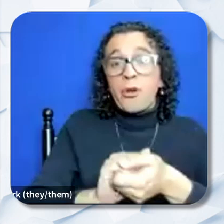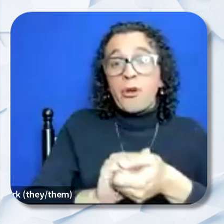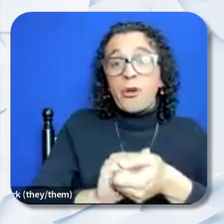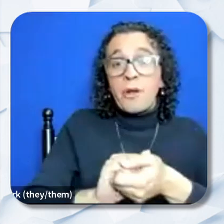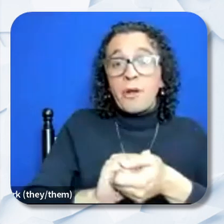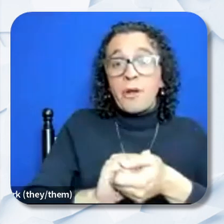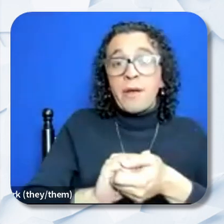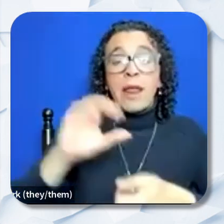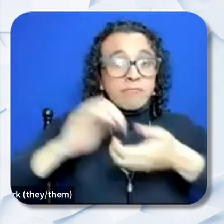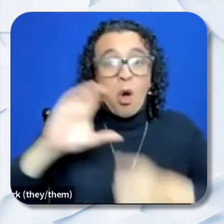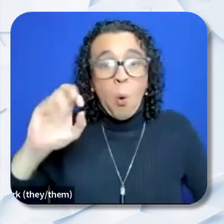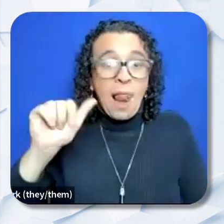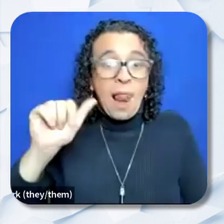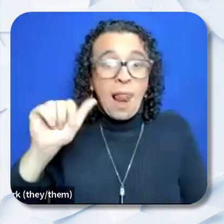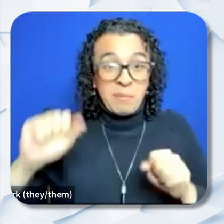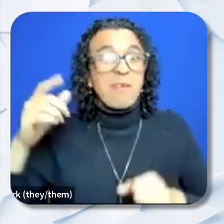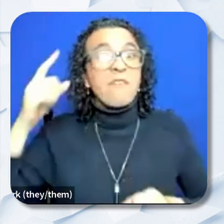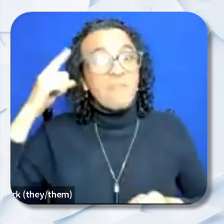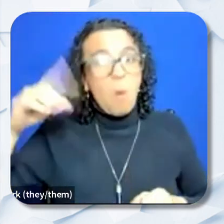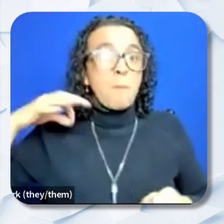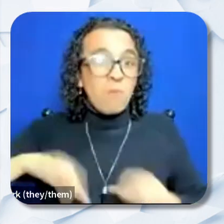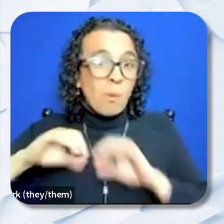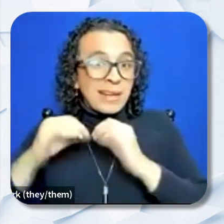organization? Anjanette we are actually waiting for an answer to that question